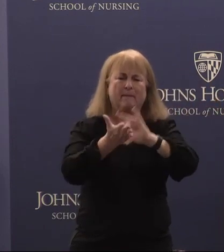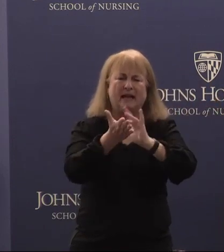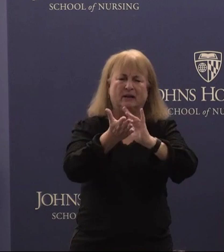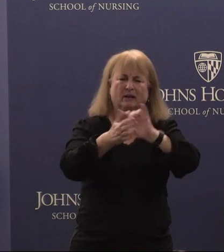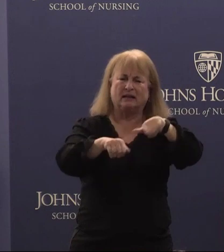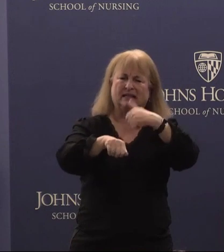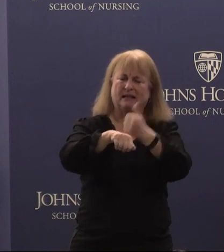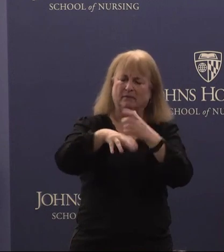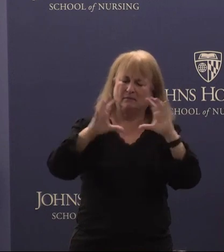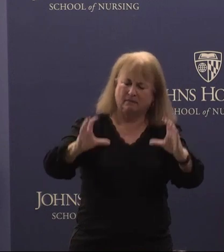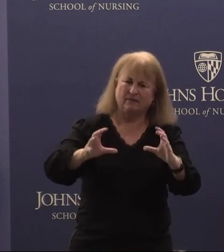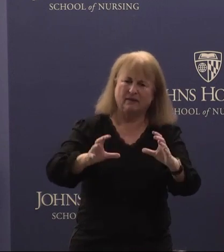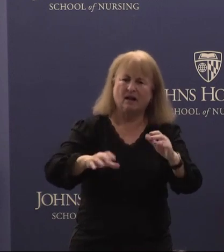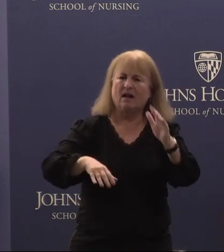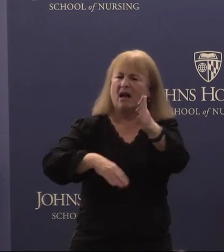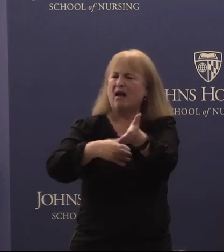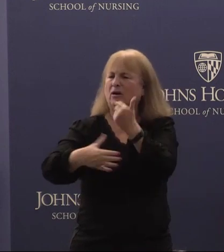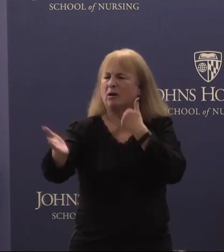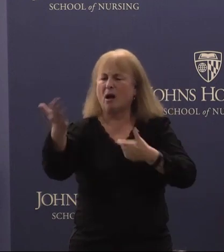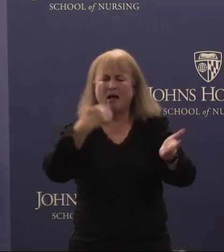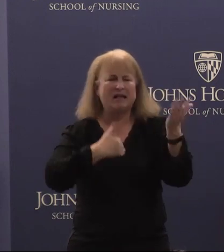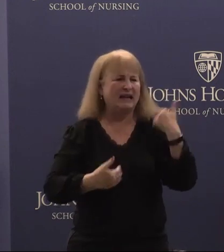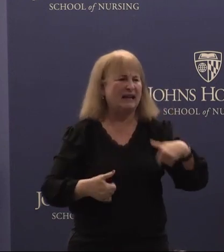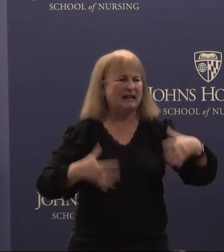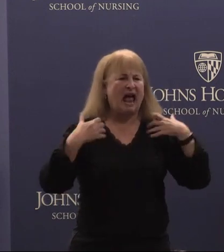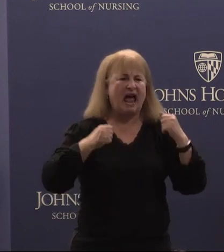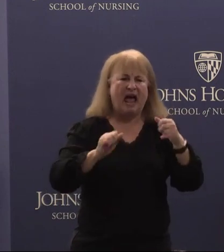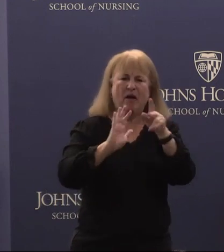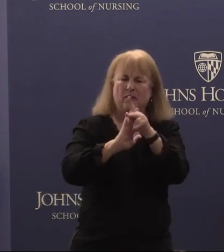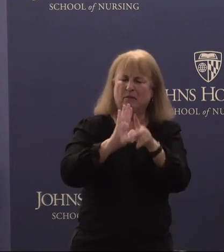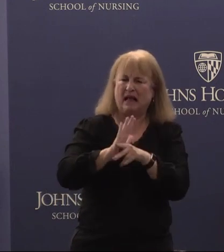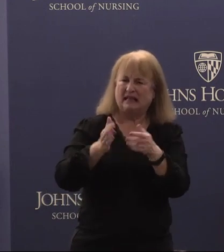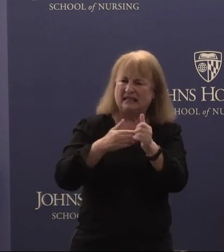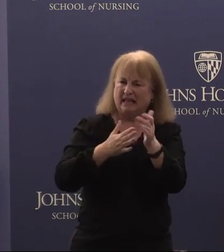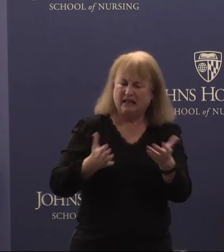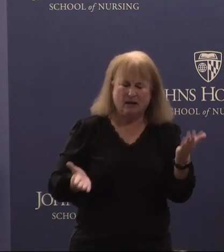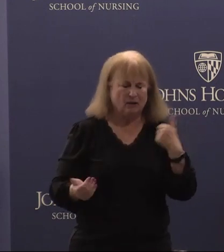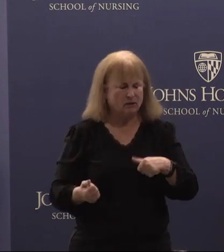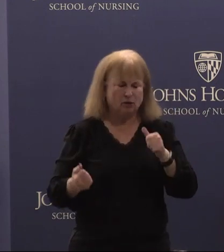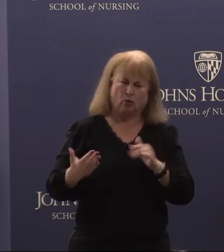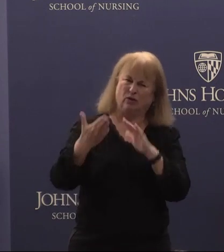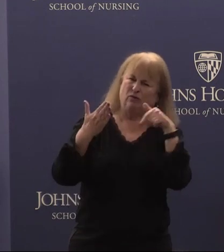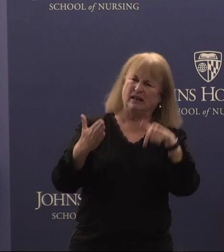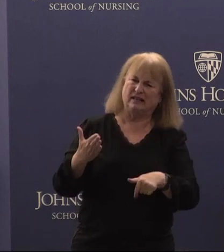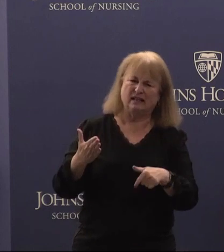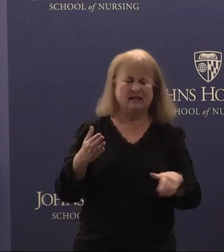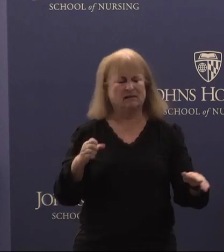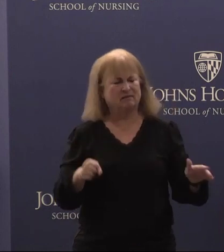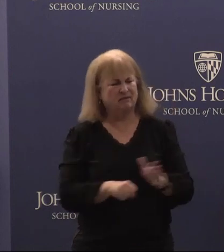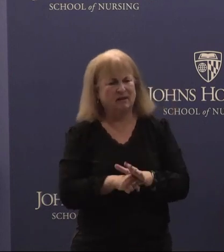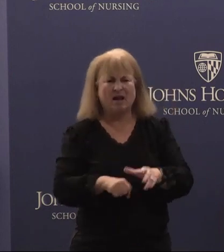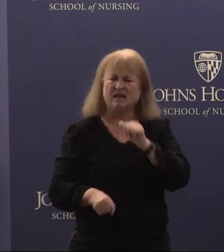and calling in health policy leaders to address this wholly unacceptable status